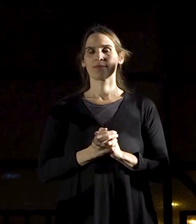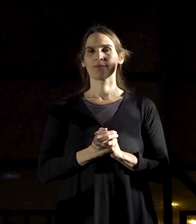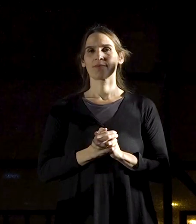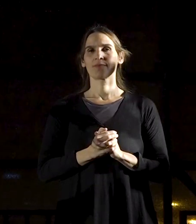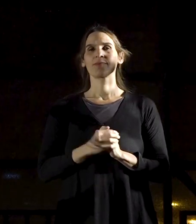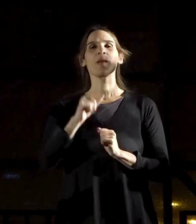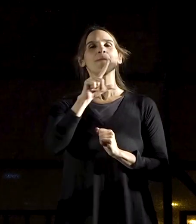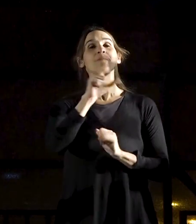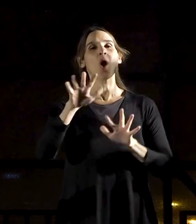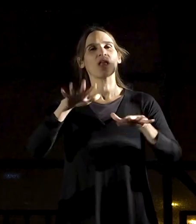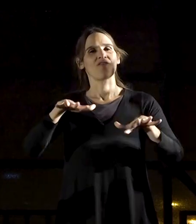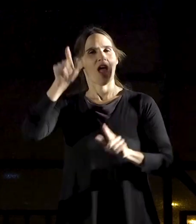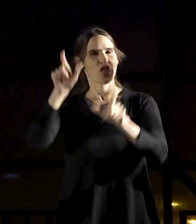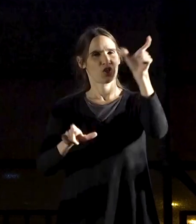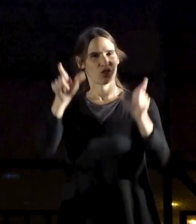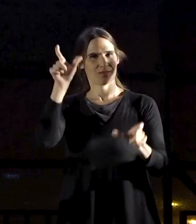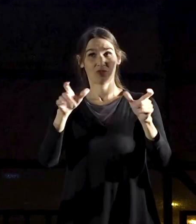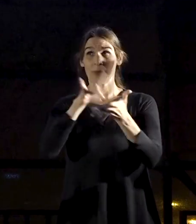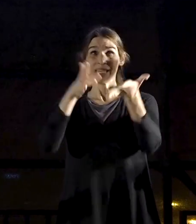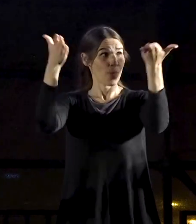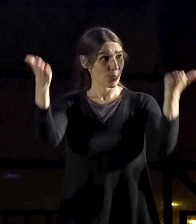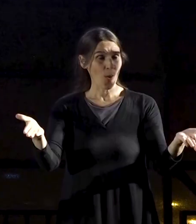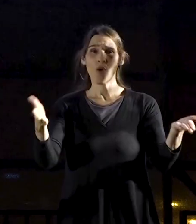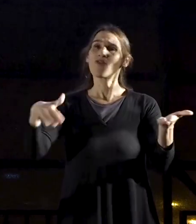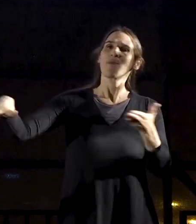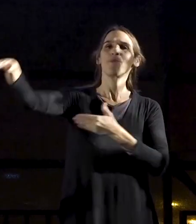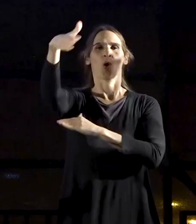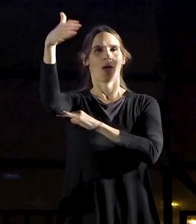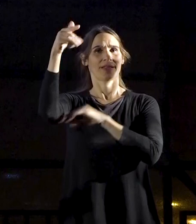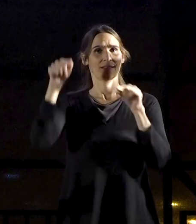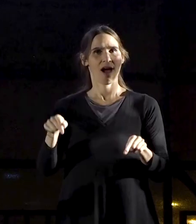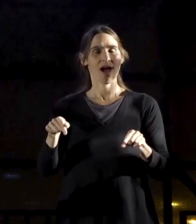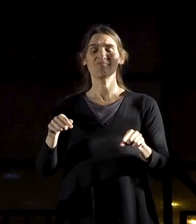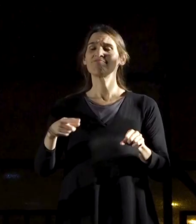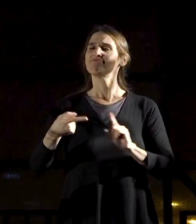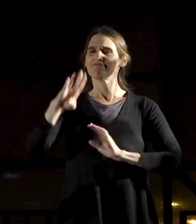and hundreds of thousands of people salute you here tonight!